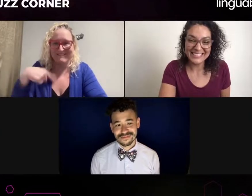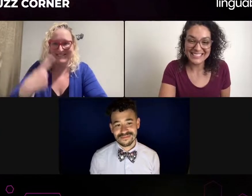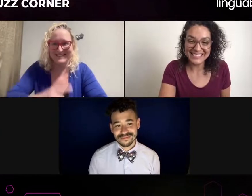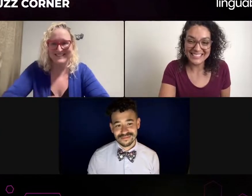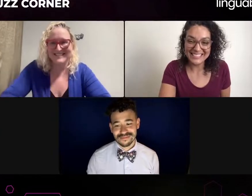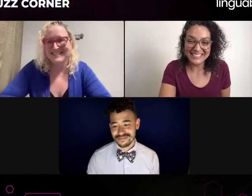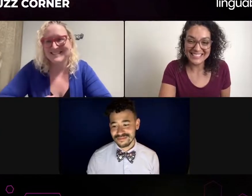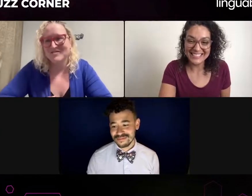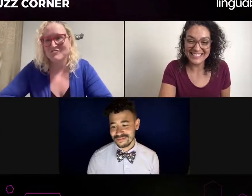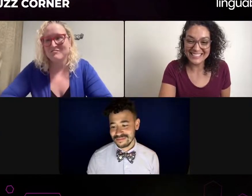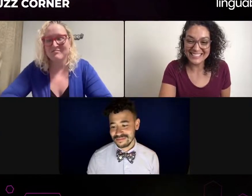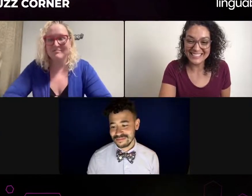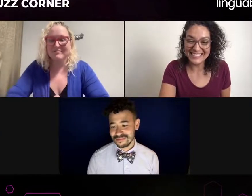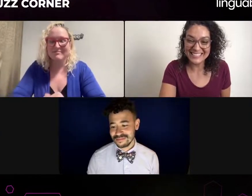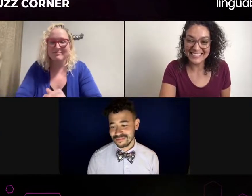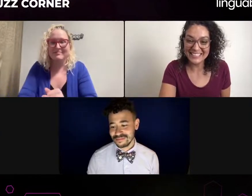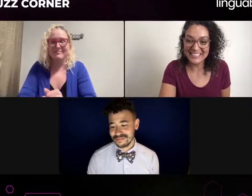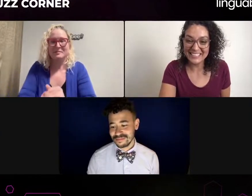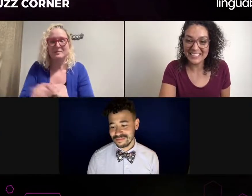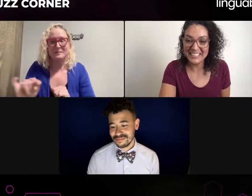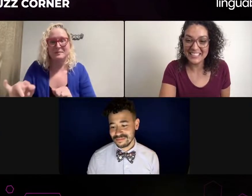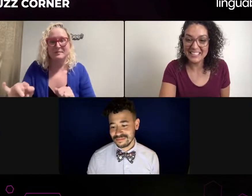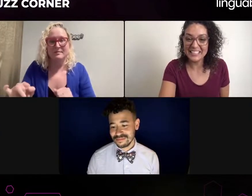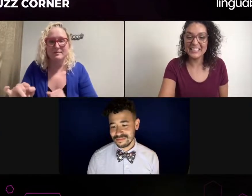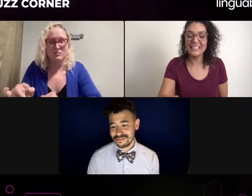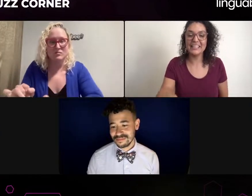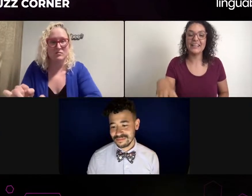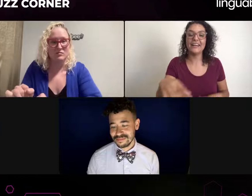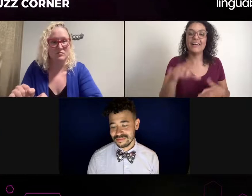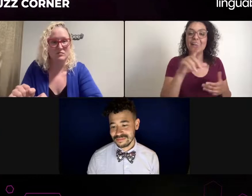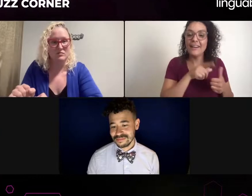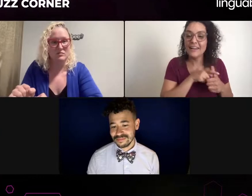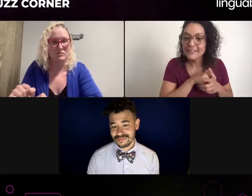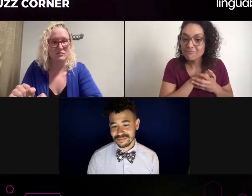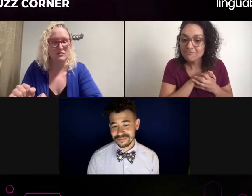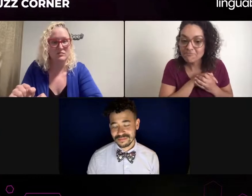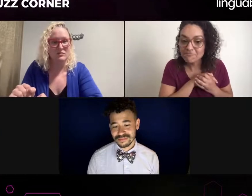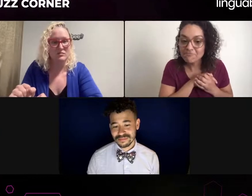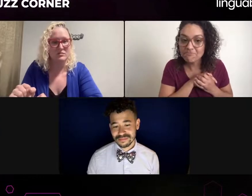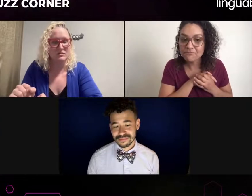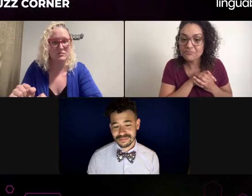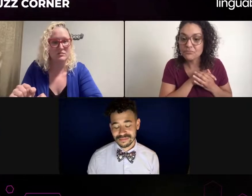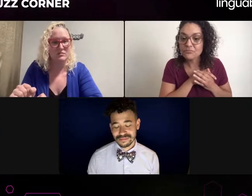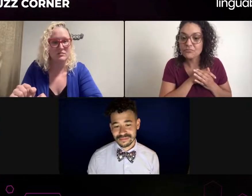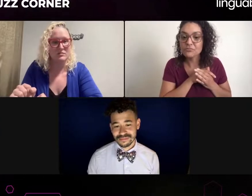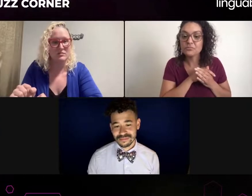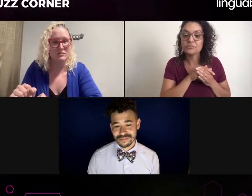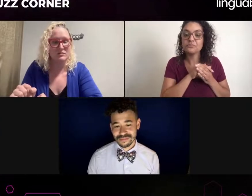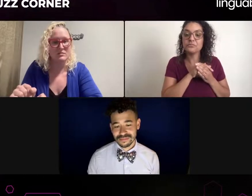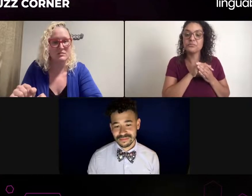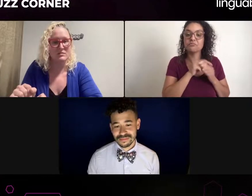And that kind of discussion, because that could go south really quick or it could be not a big deal